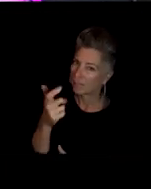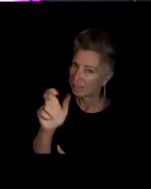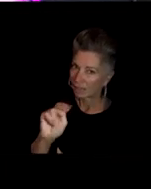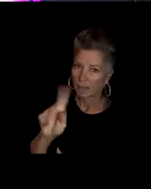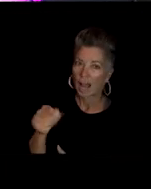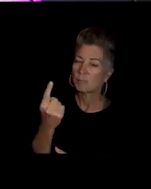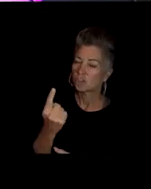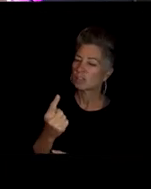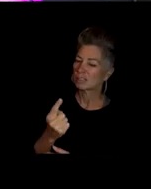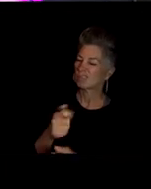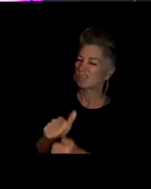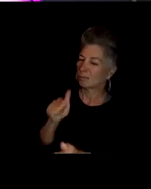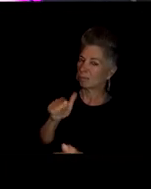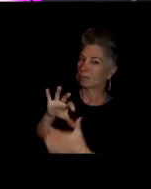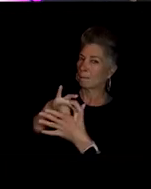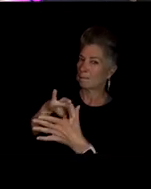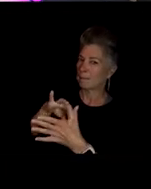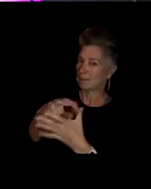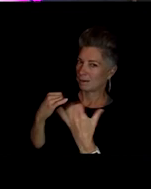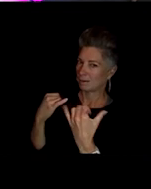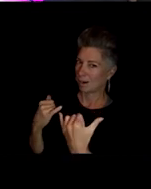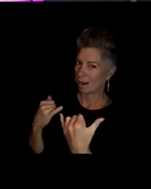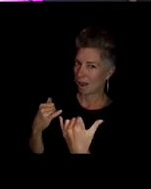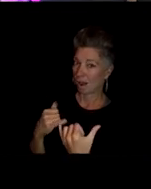Well, I'm trying to, you know, I'm working on, you know,